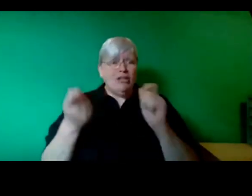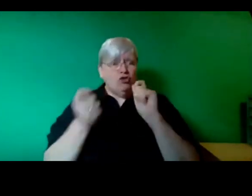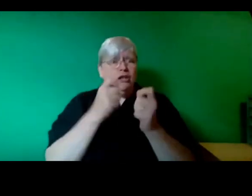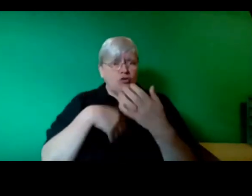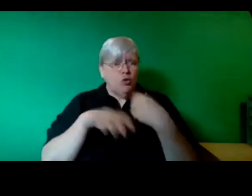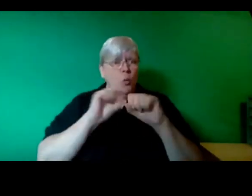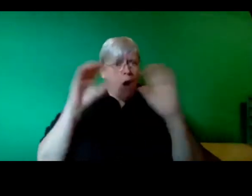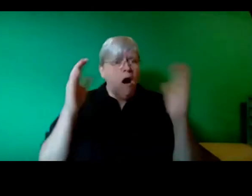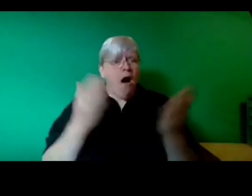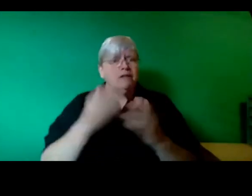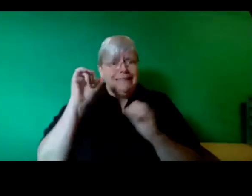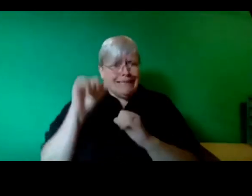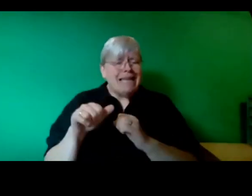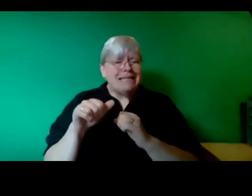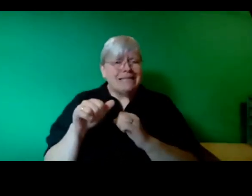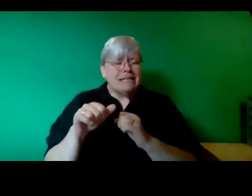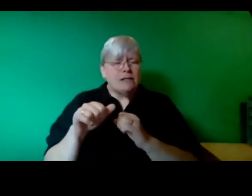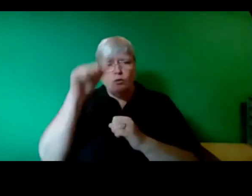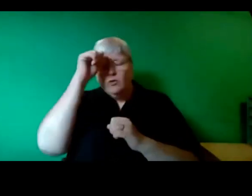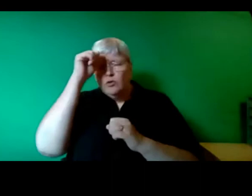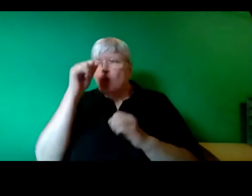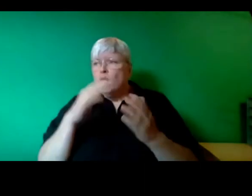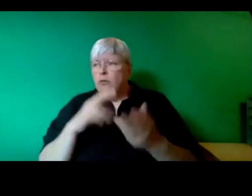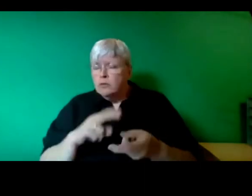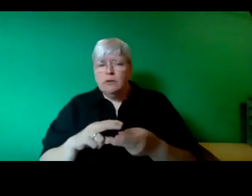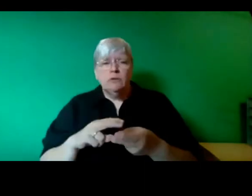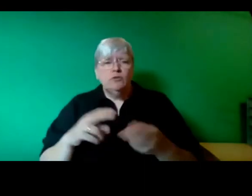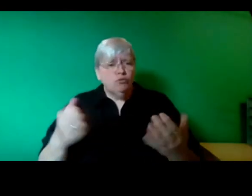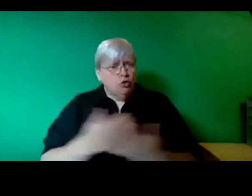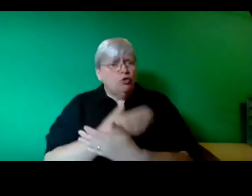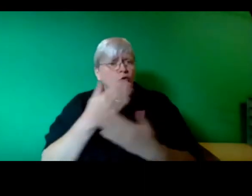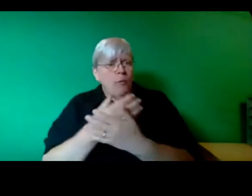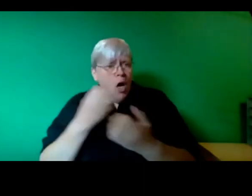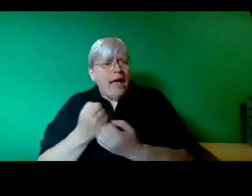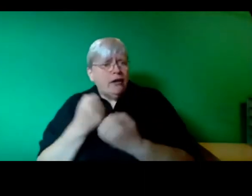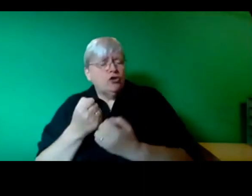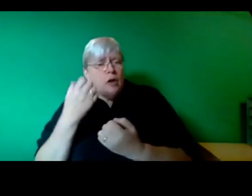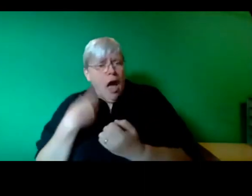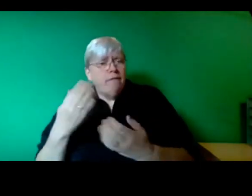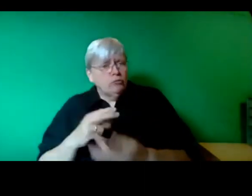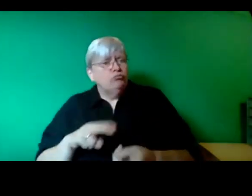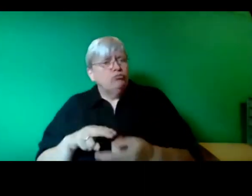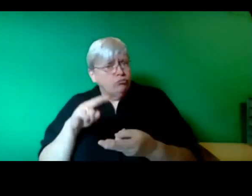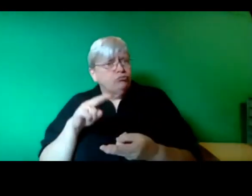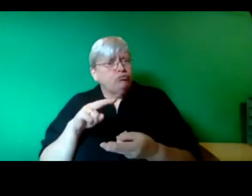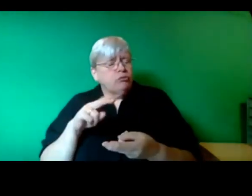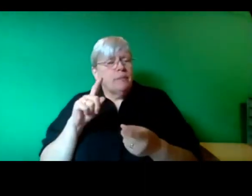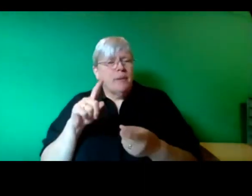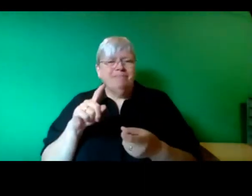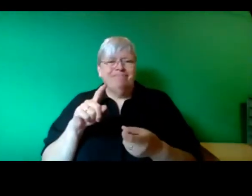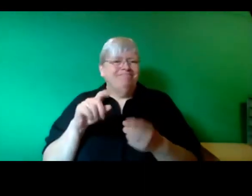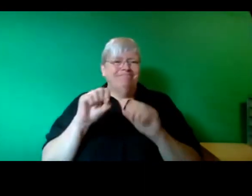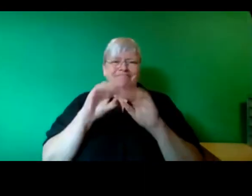that there is a growth in renewable energy, but what we're seeing globally is an energy expansion